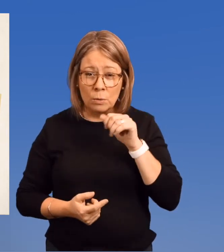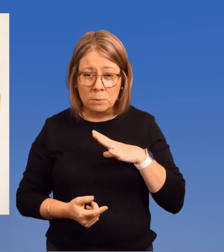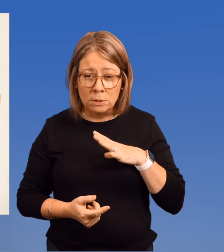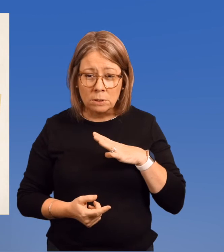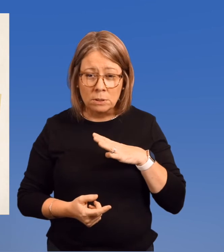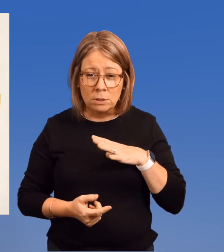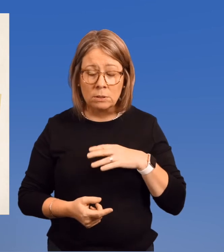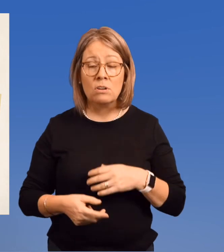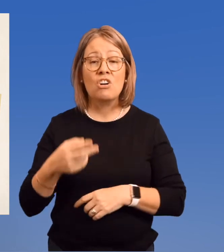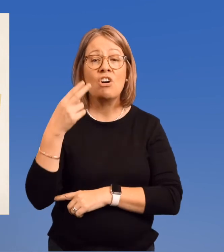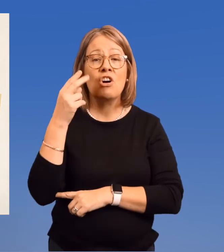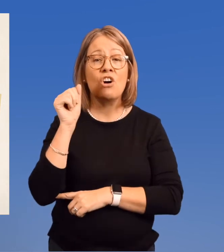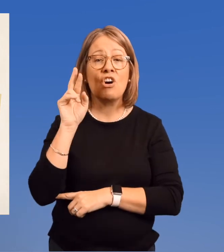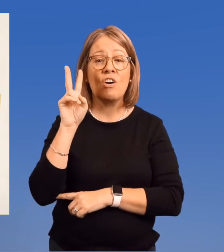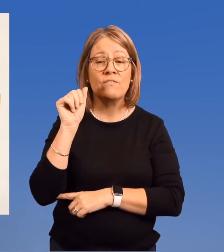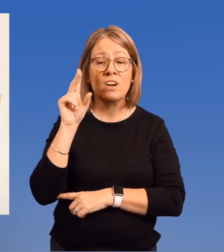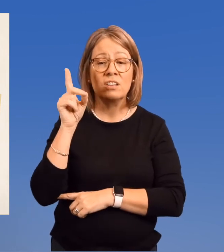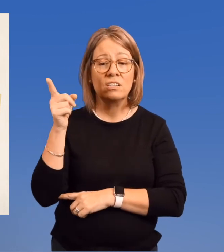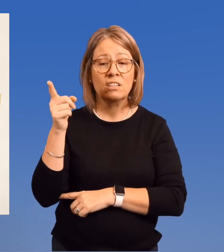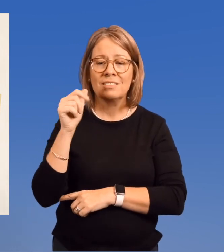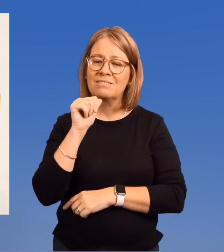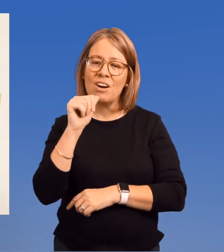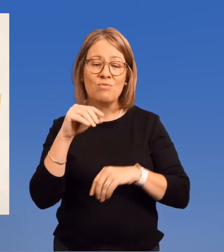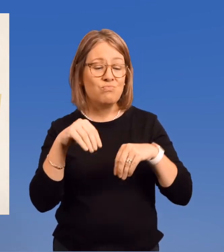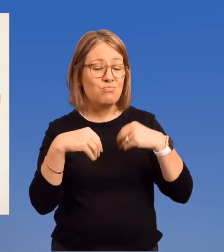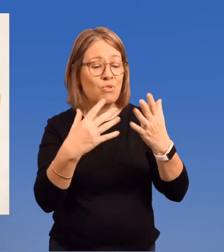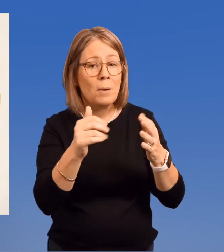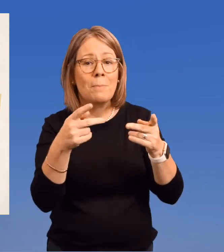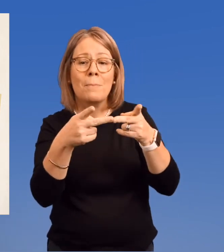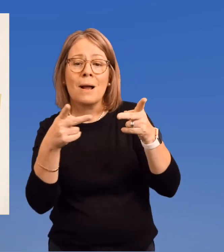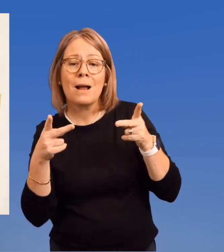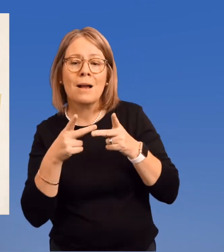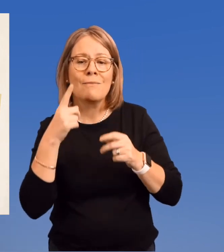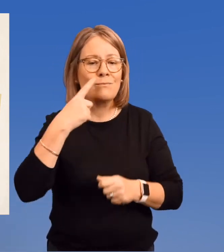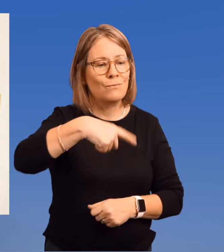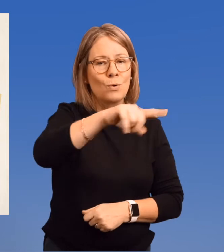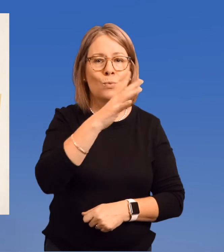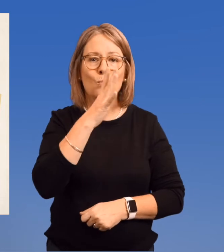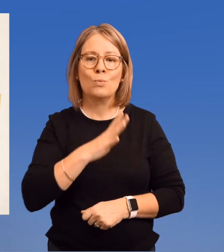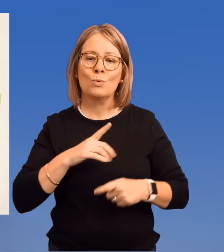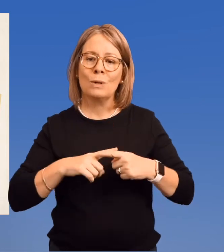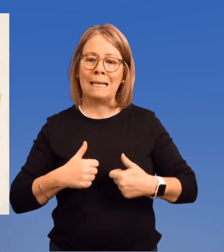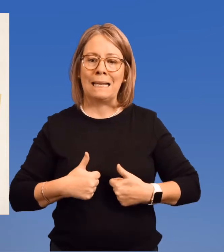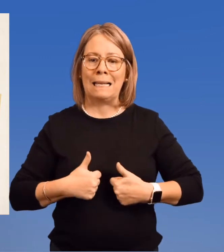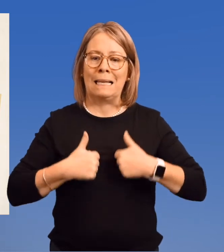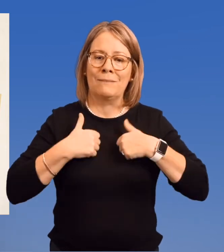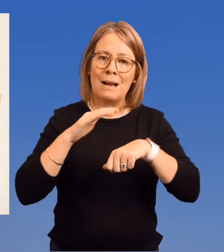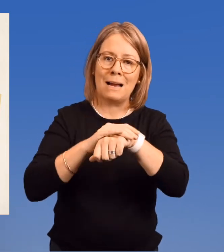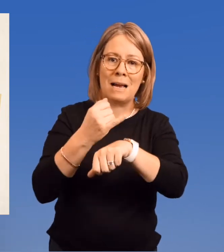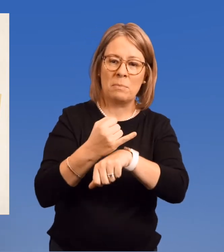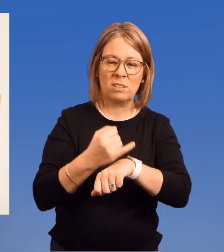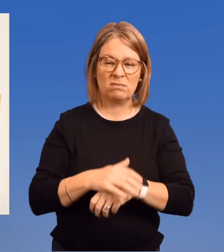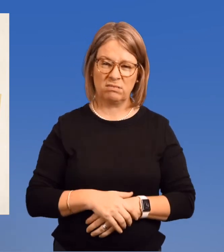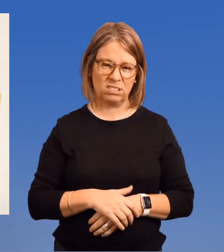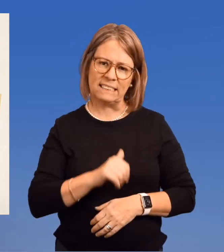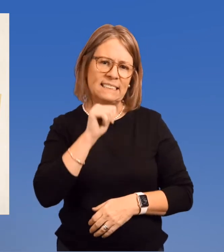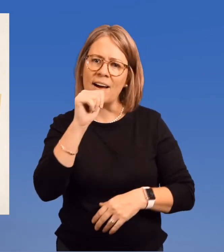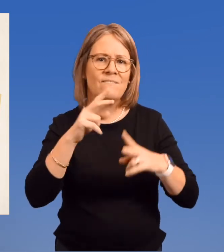Harvard did not even provide a place for the women to live.